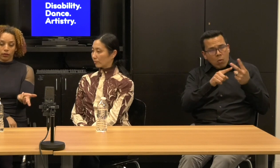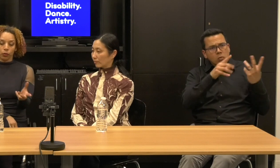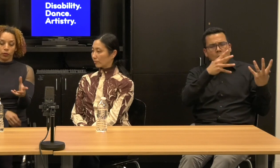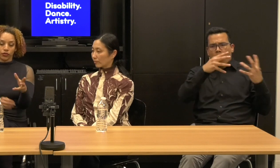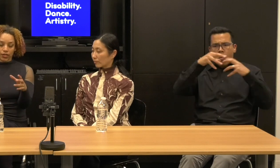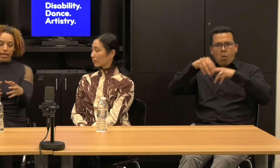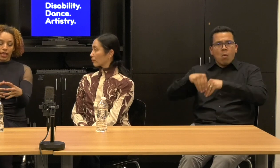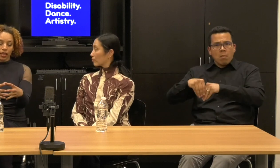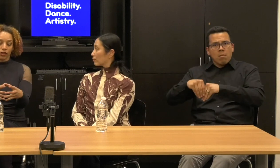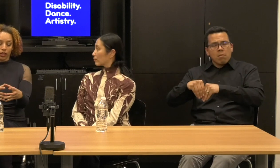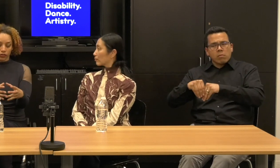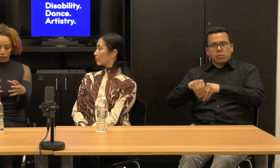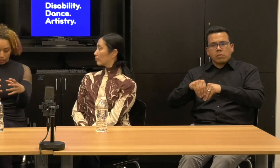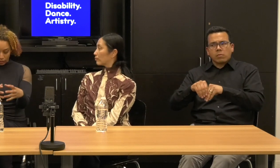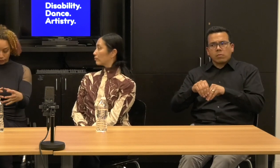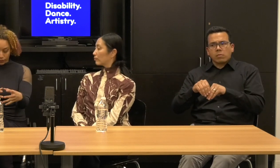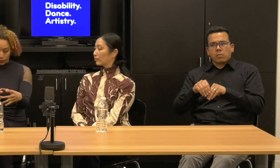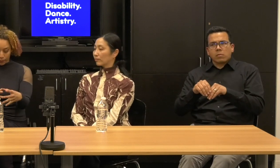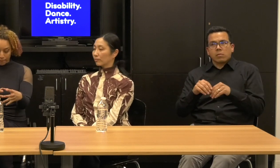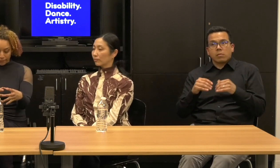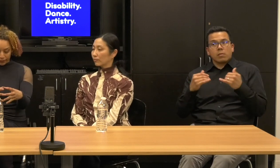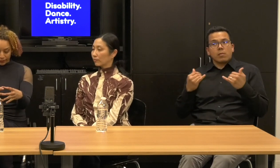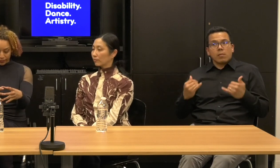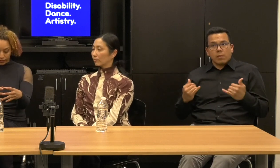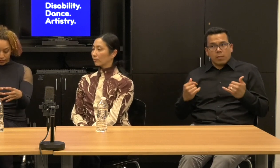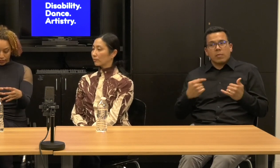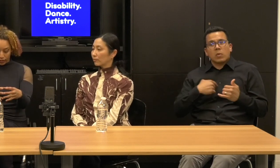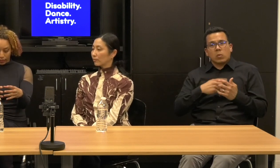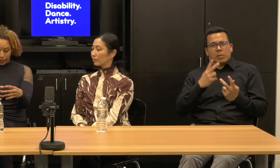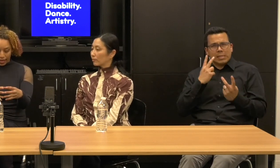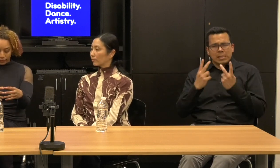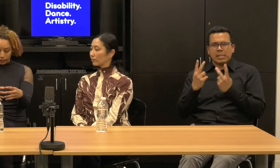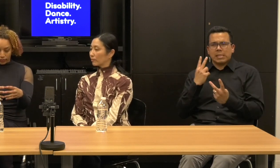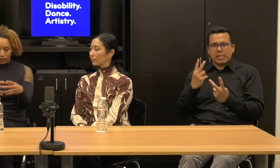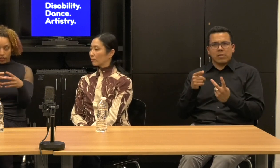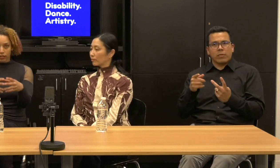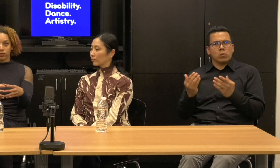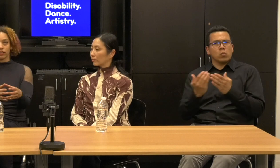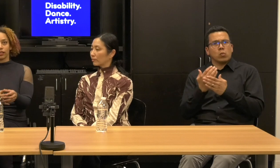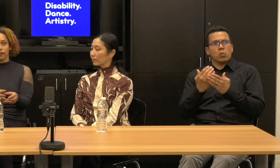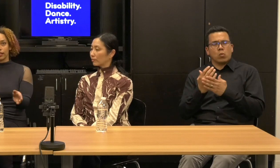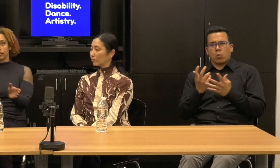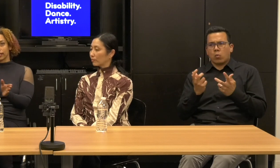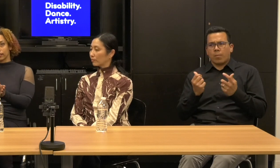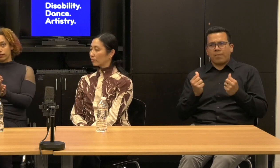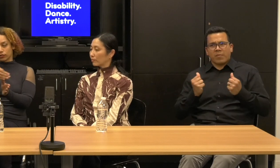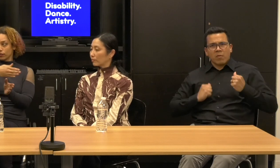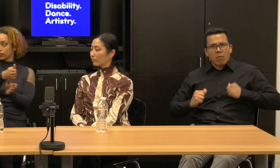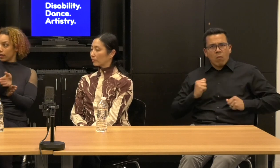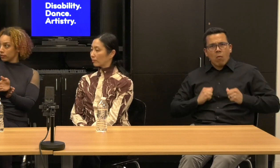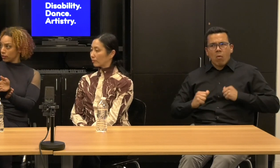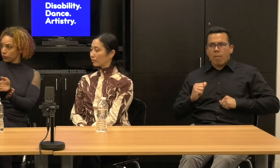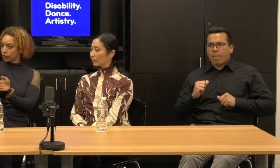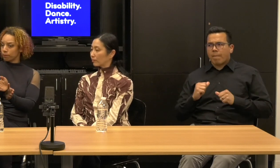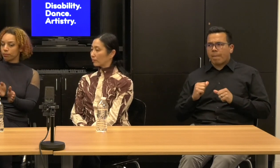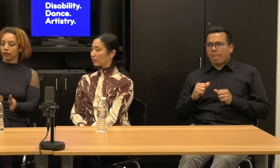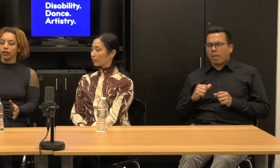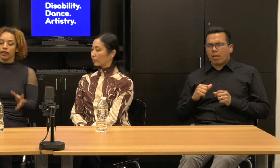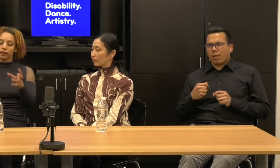And now what we're seeing here is an art form that is here I need a sort of a slight detour,